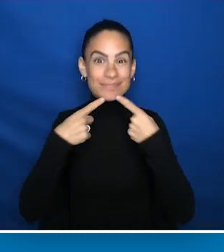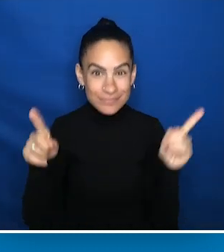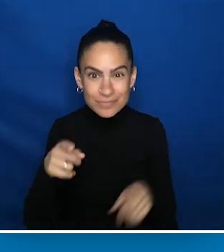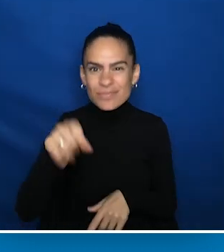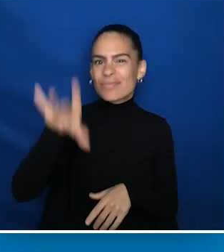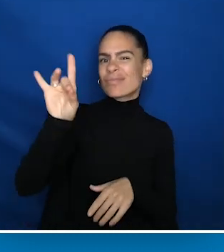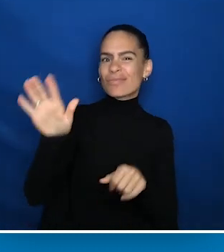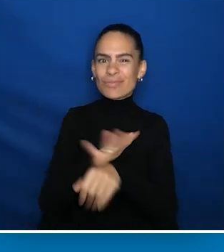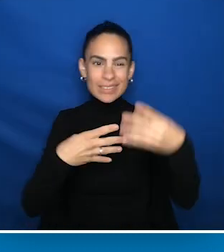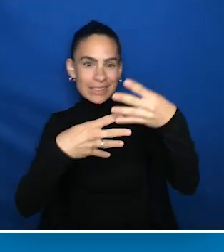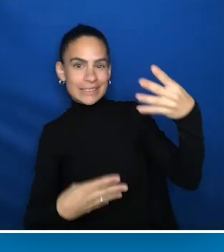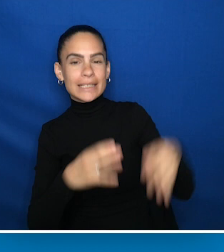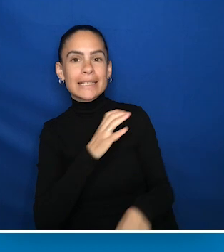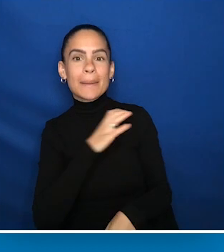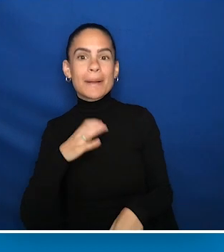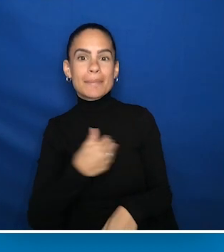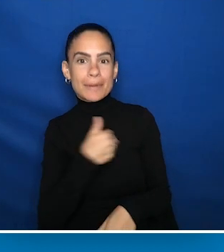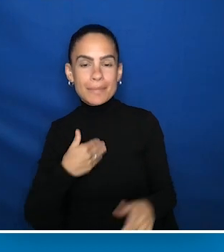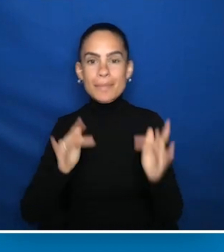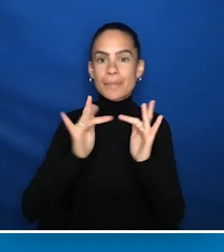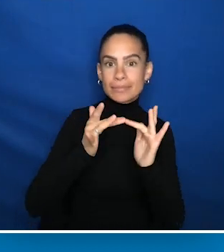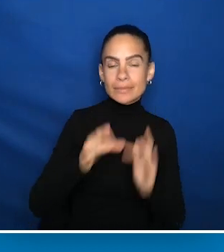You can find a complete list of committee members on the gala website